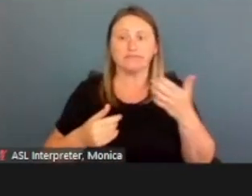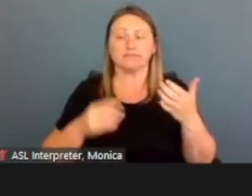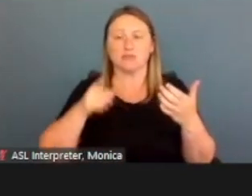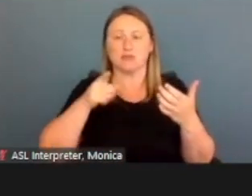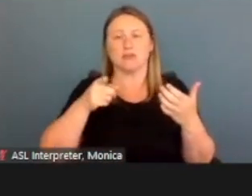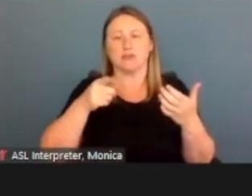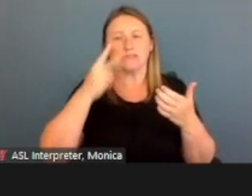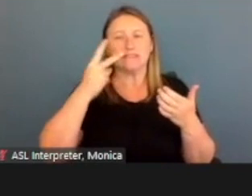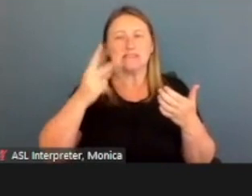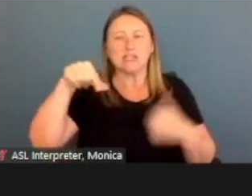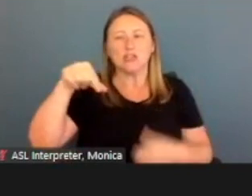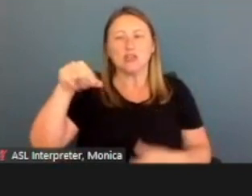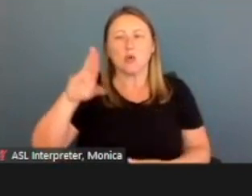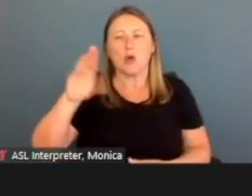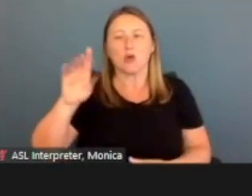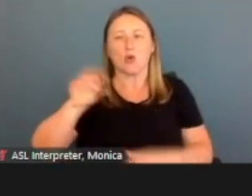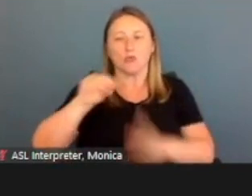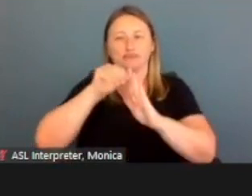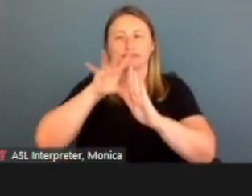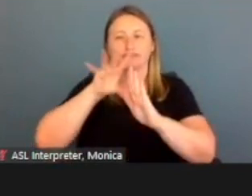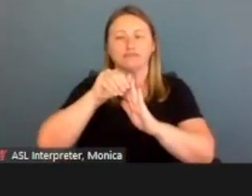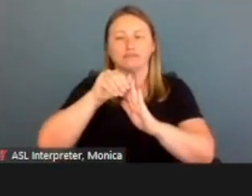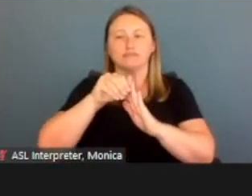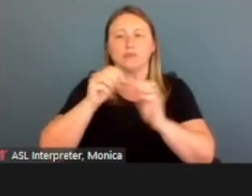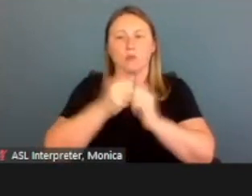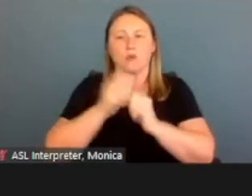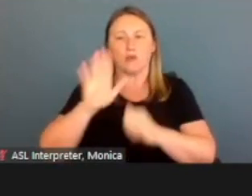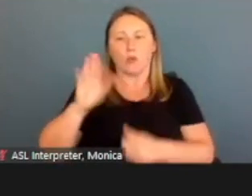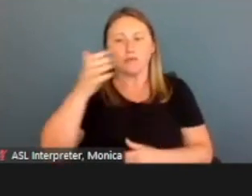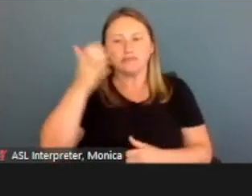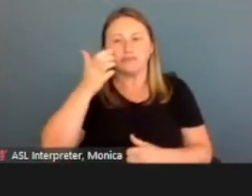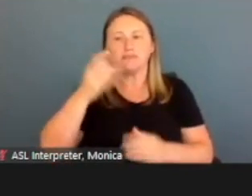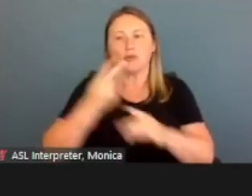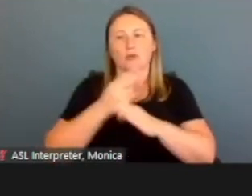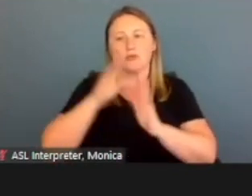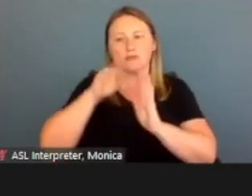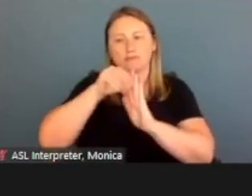you can scan with the camera on your mobile device.